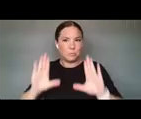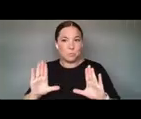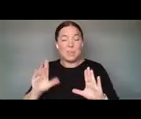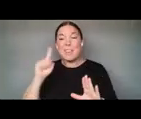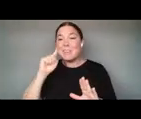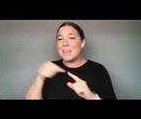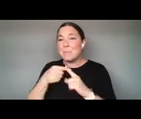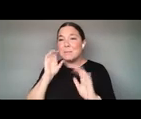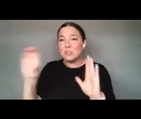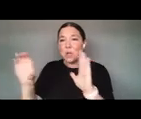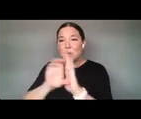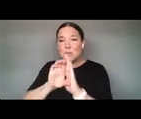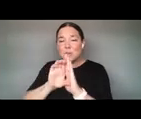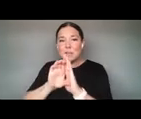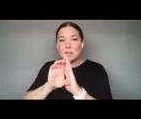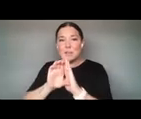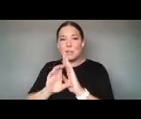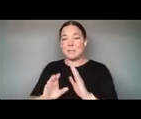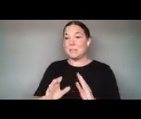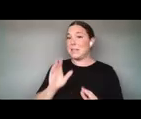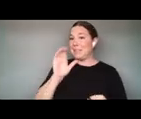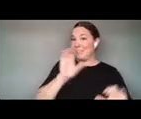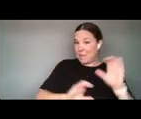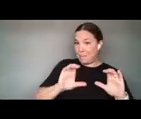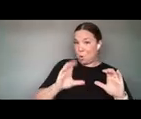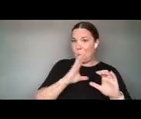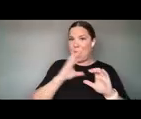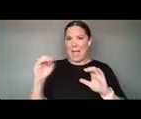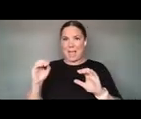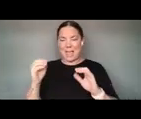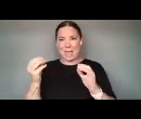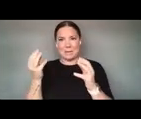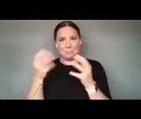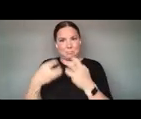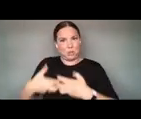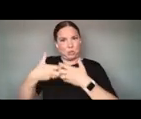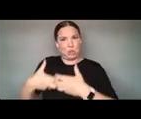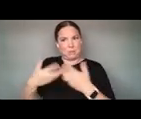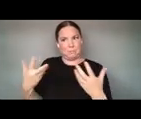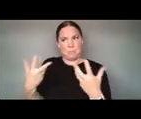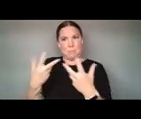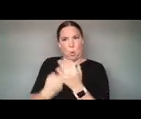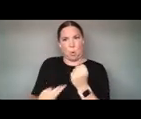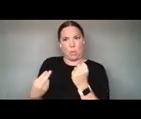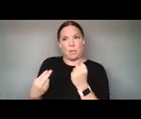WAS CHEMICAL AND MECHANICAL AND SO THERE WERE WAYS FOR ARTISTS TO TINKER WITH THAT FORMULA